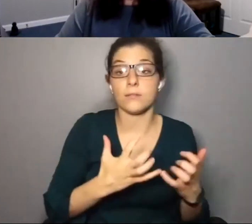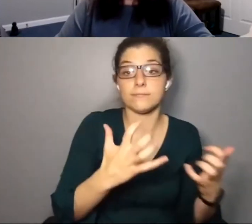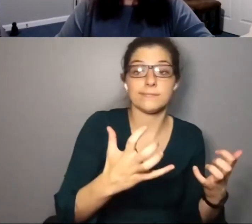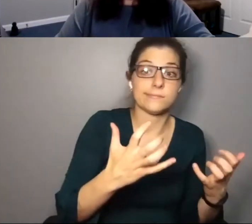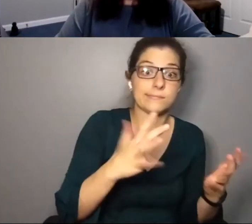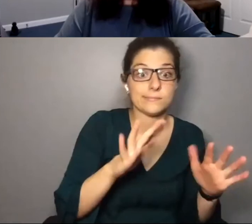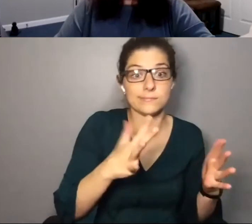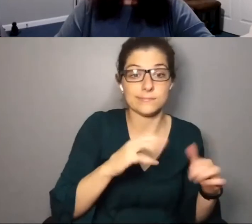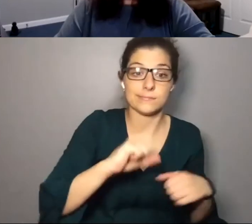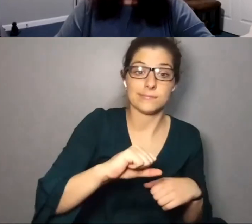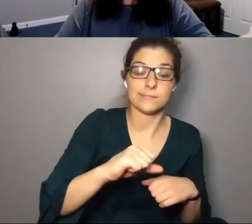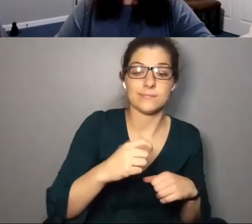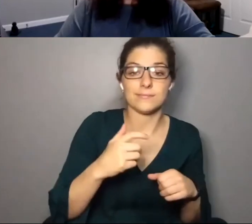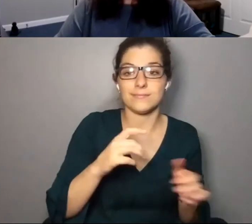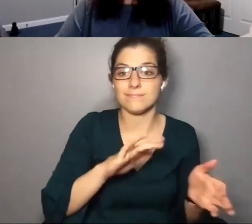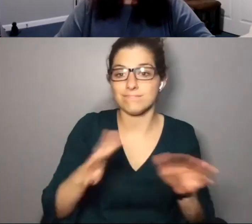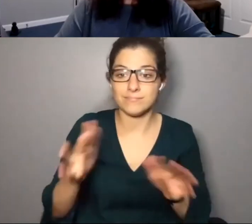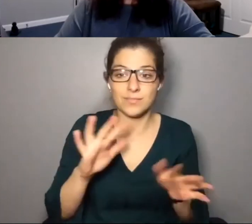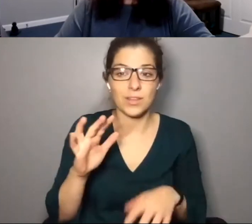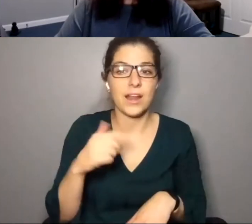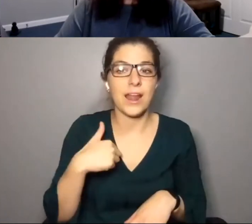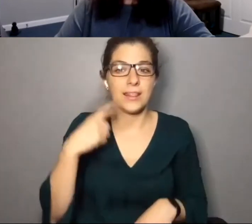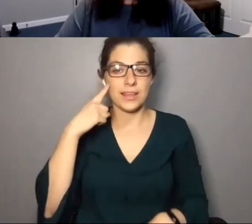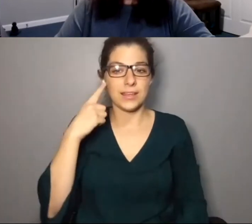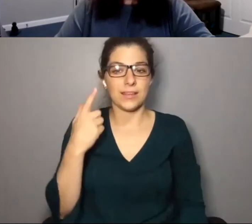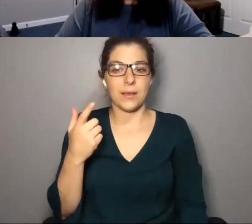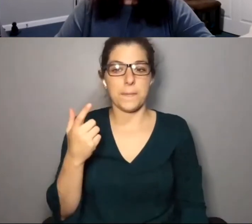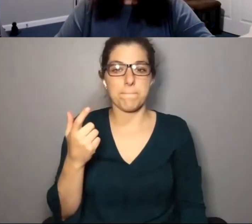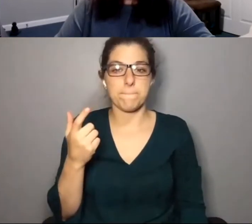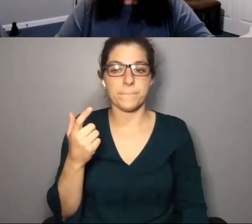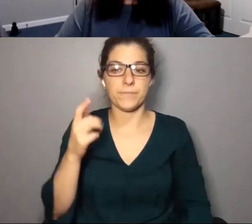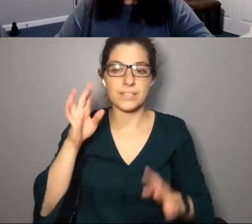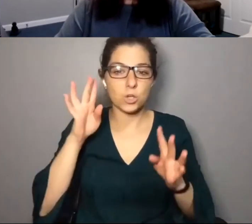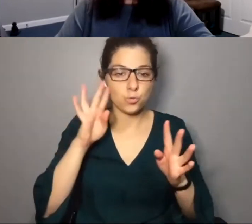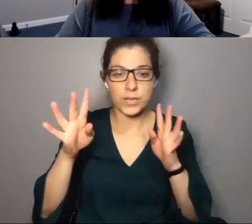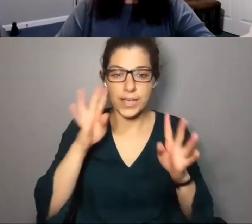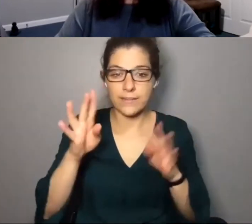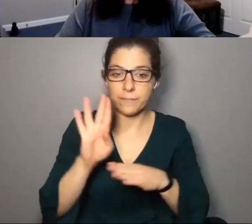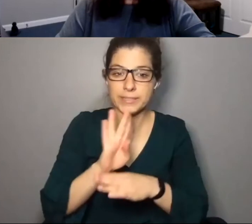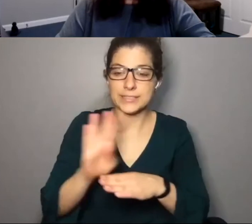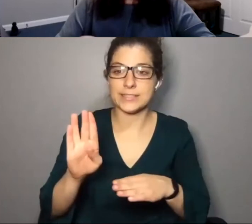audiences are very understanding, some audiences are a little less understand ing. And I think as a creative industry, whether that's